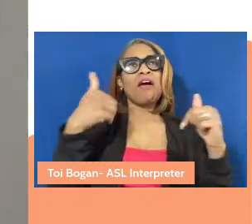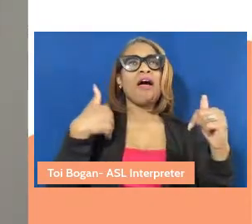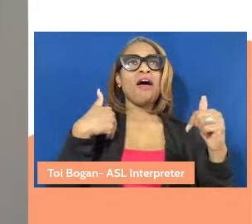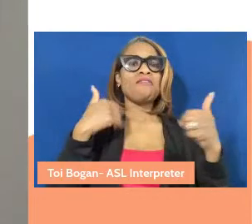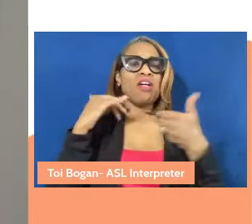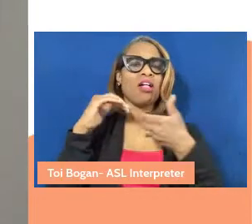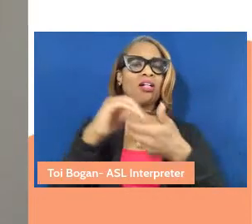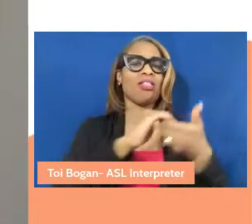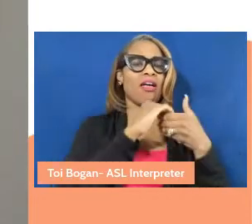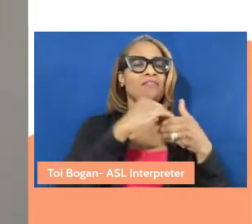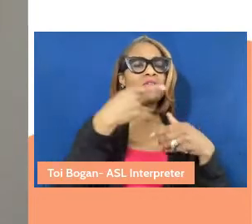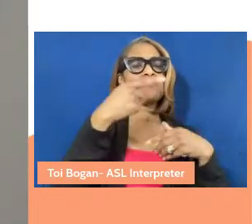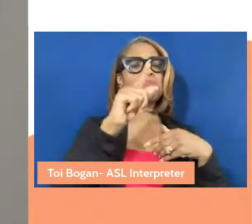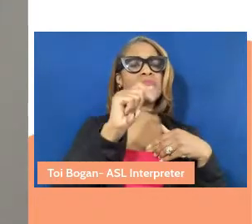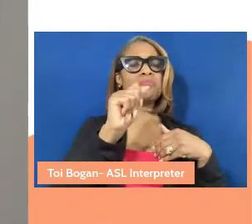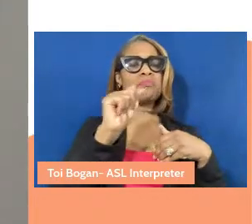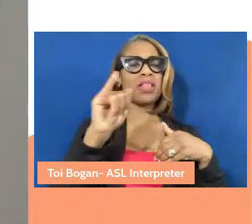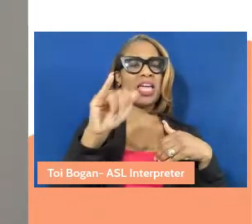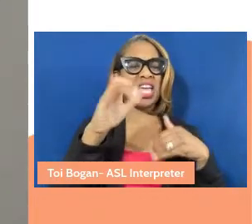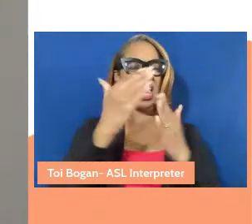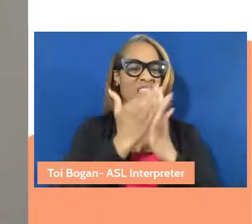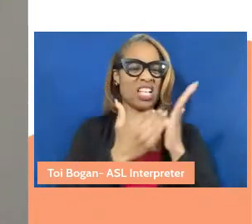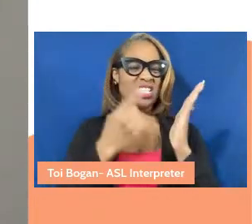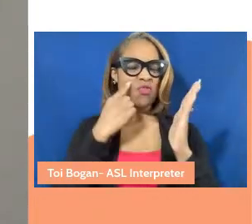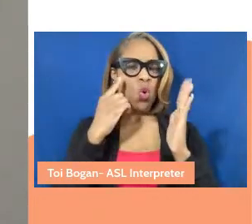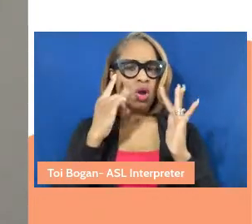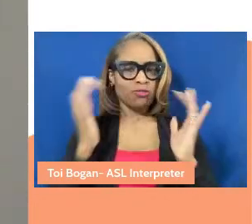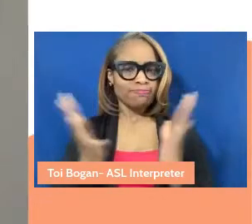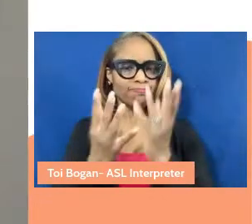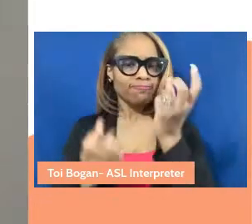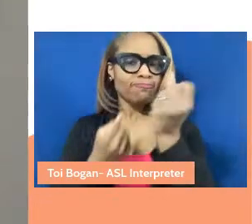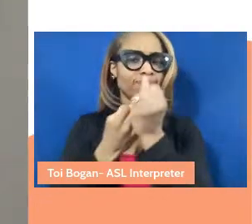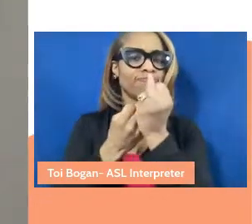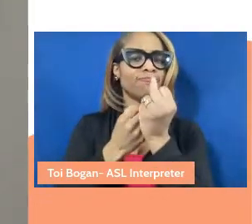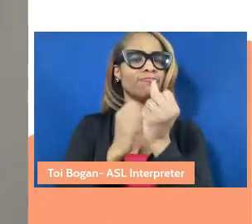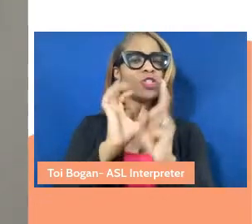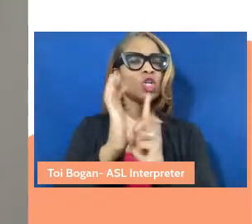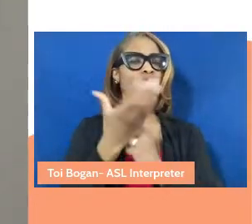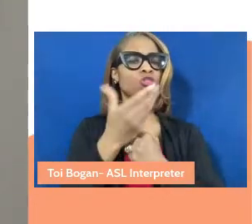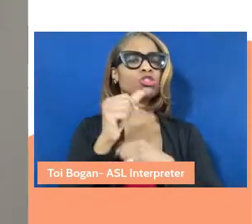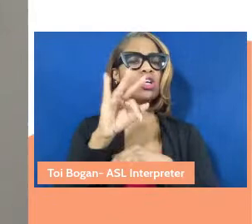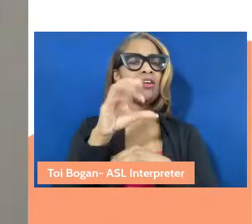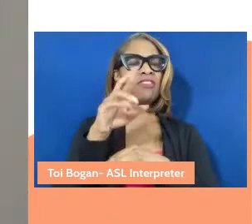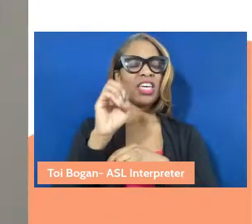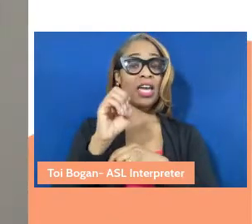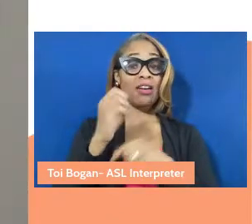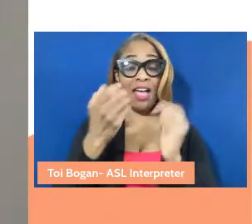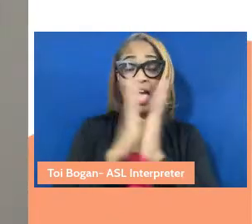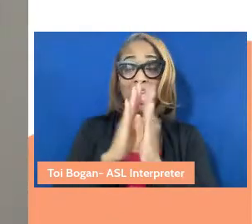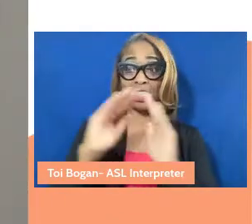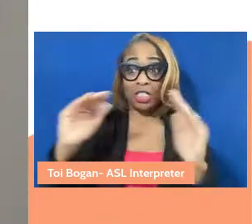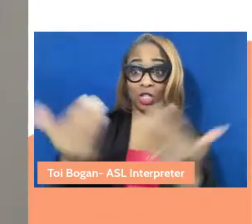Cultivating Cultures of Care, and you are asked to contribute one song that makes you feel cared for,